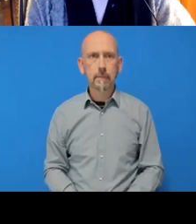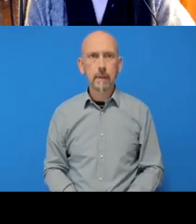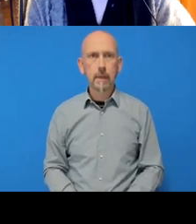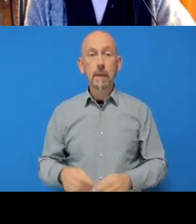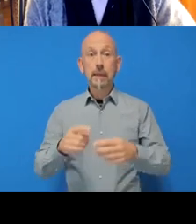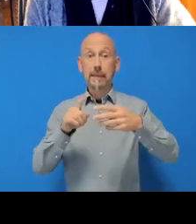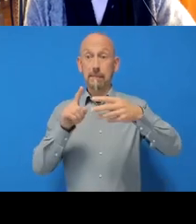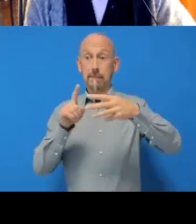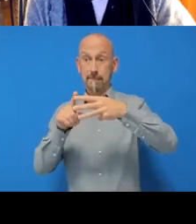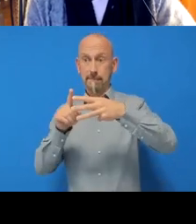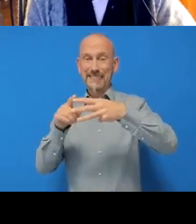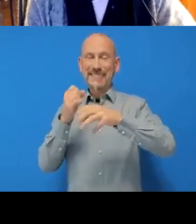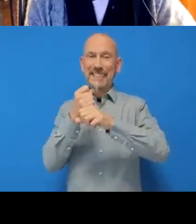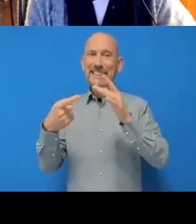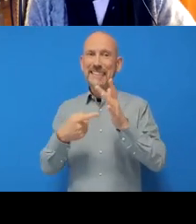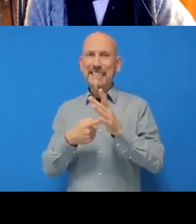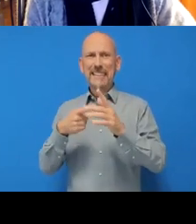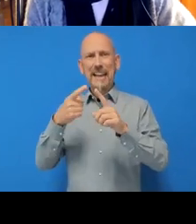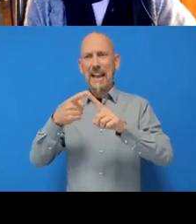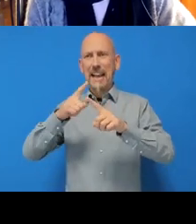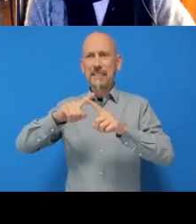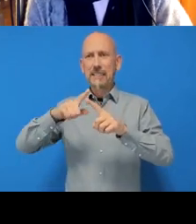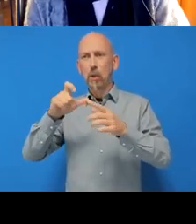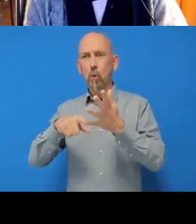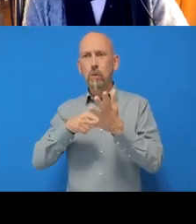So this is the pathway to where you have Git installed on your computer